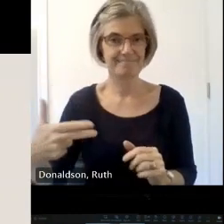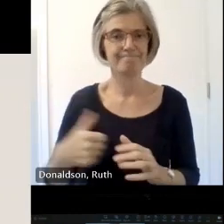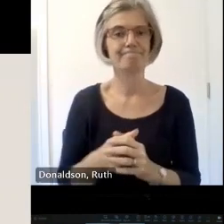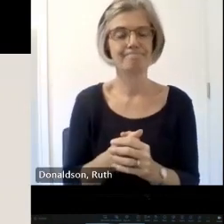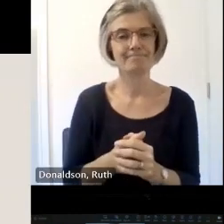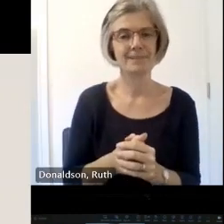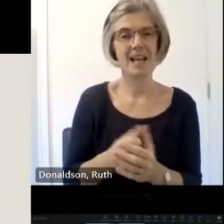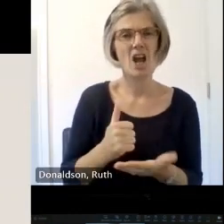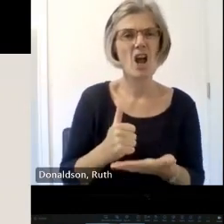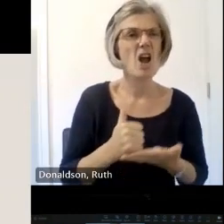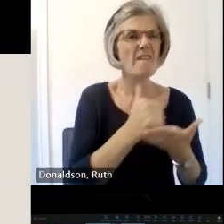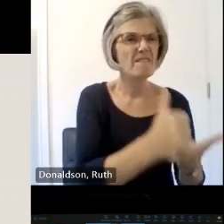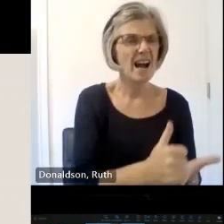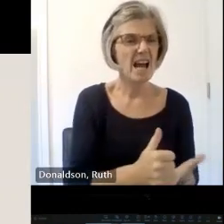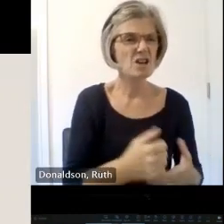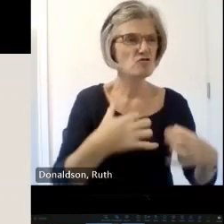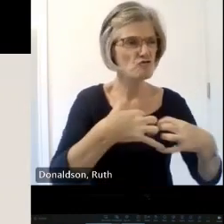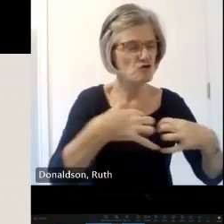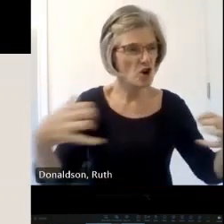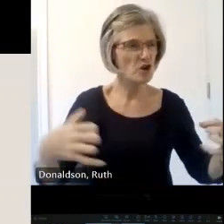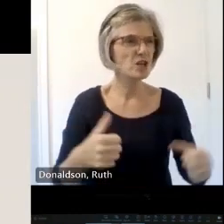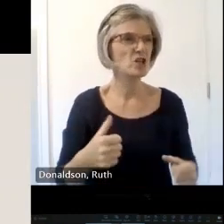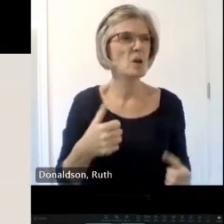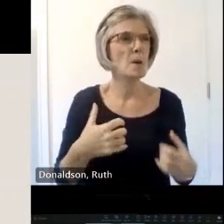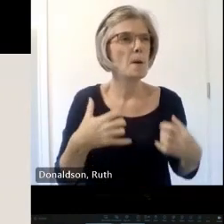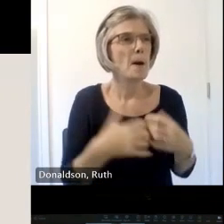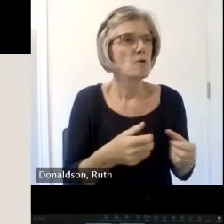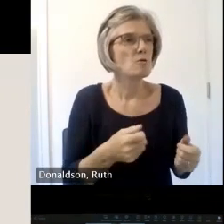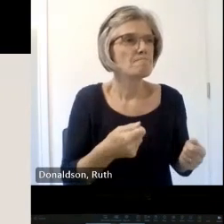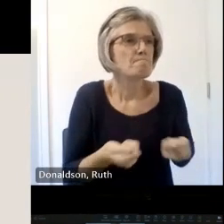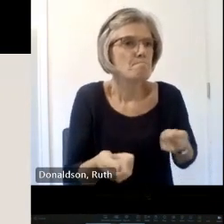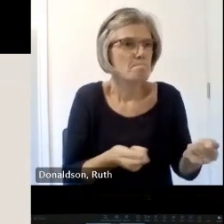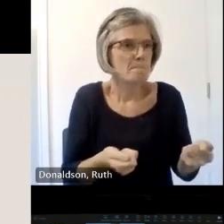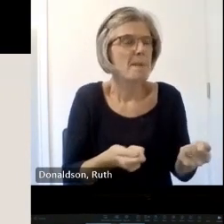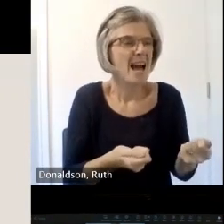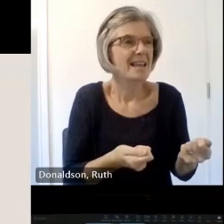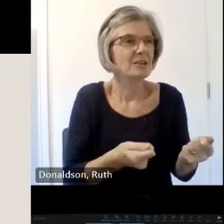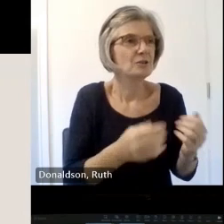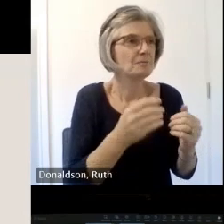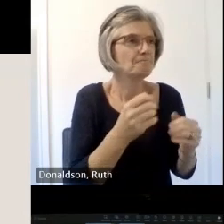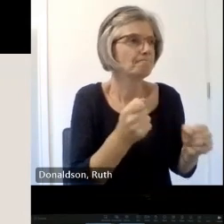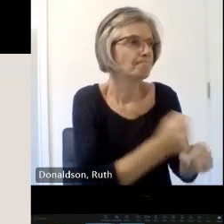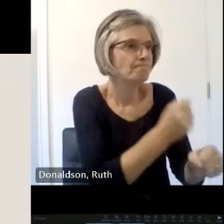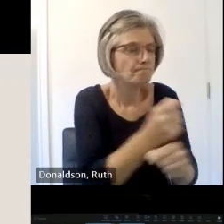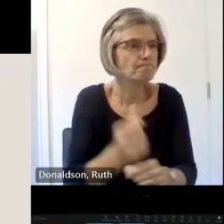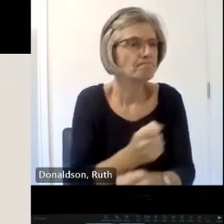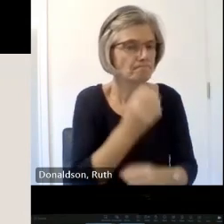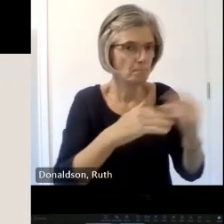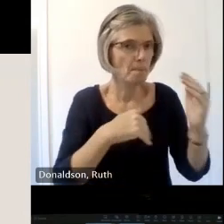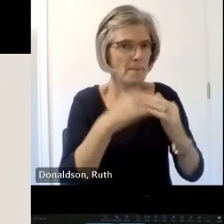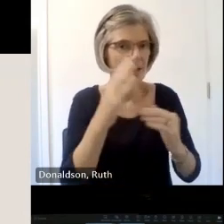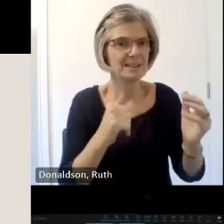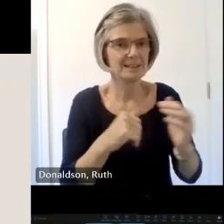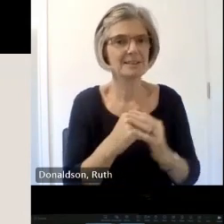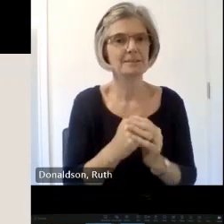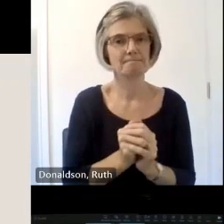upkeep and repair of their buildings have the next but the church in Steam was founded in 1996 he